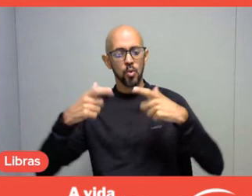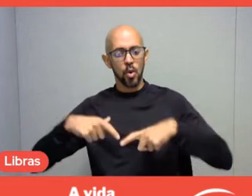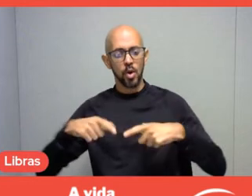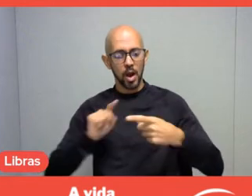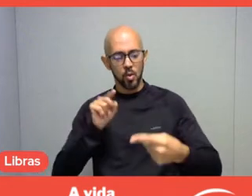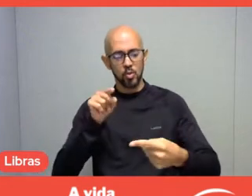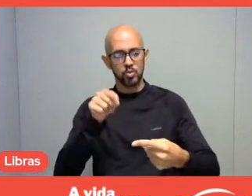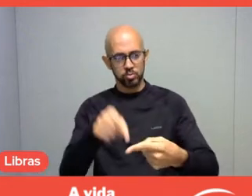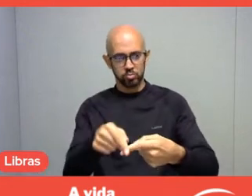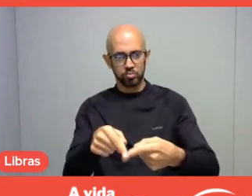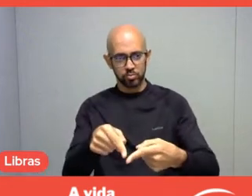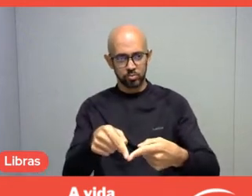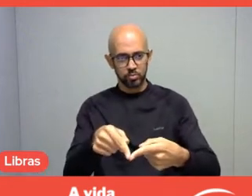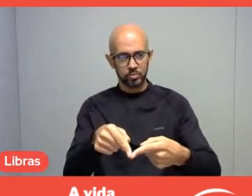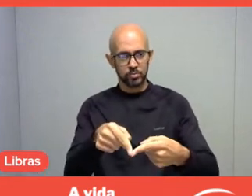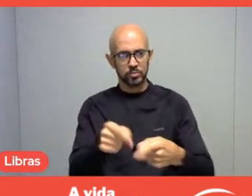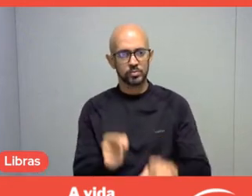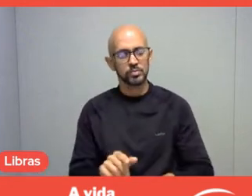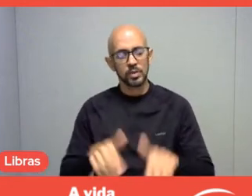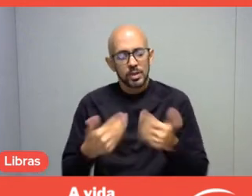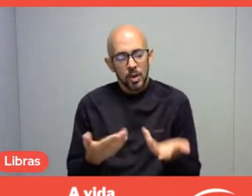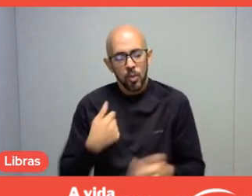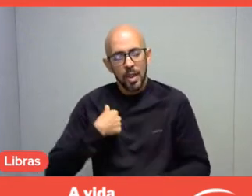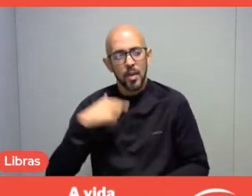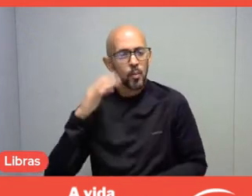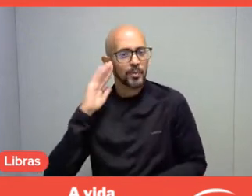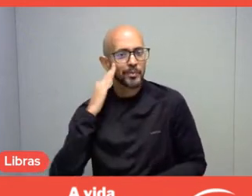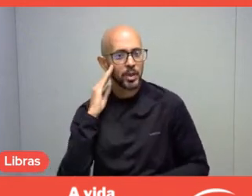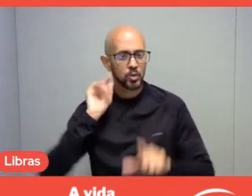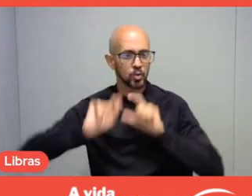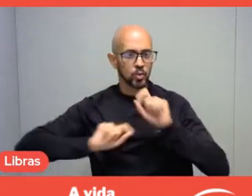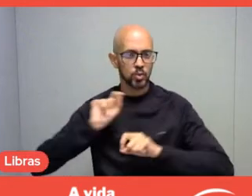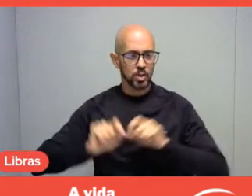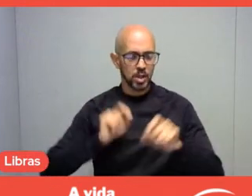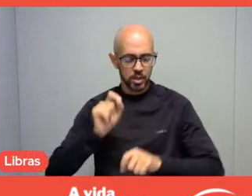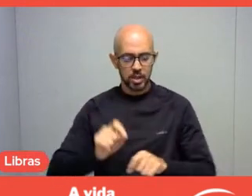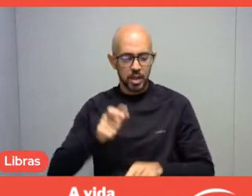So, I understand that pedagogical intentionality,